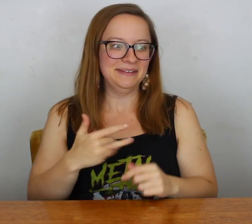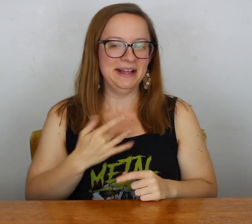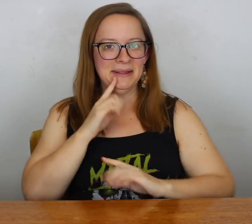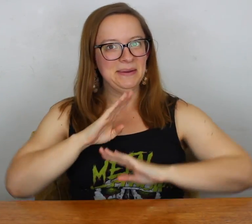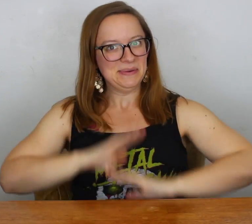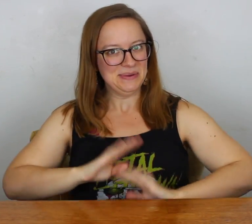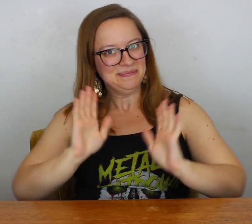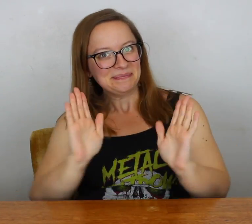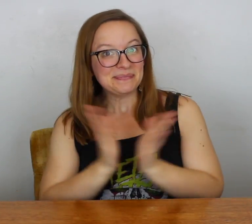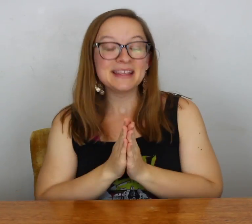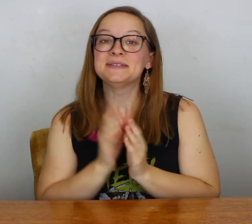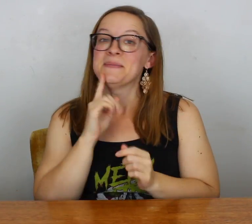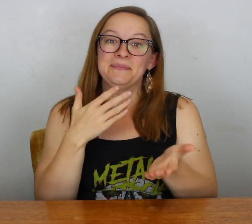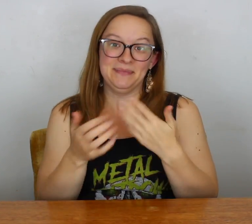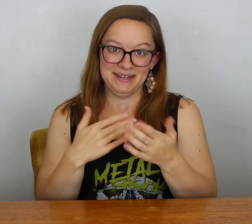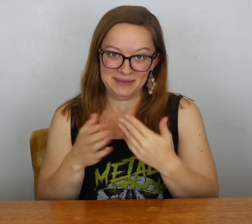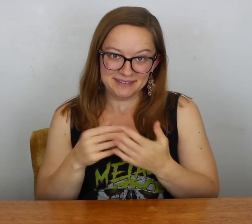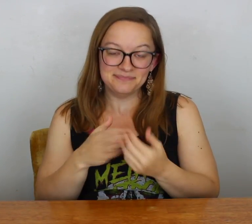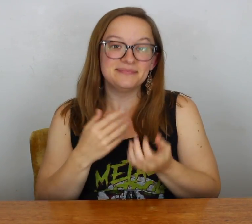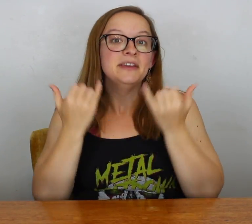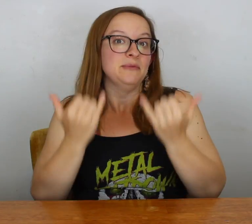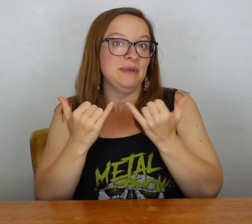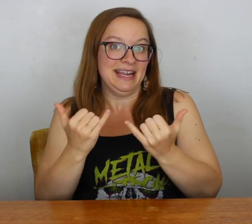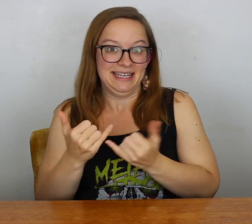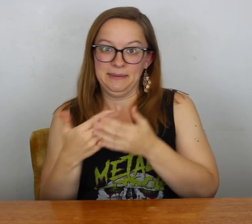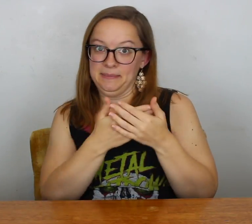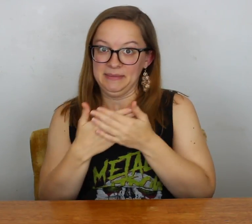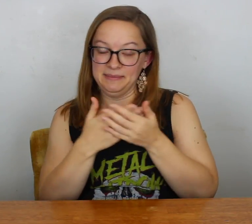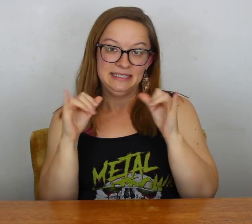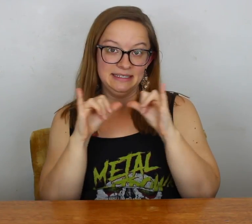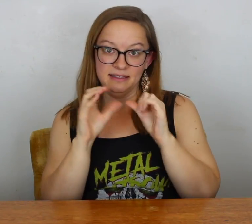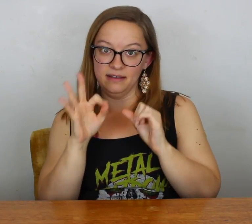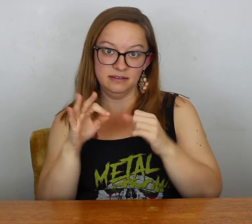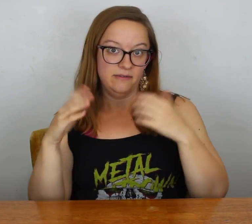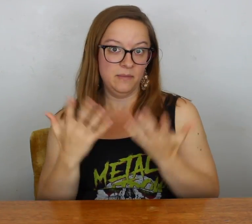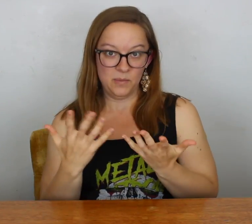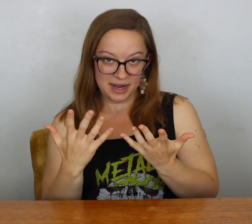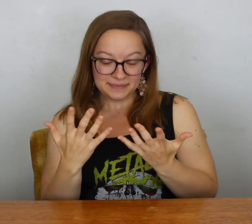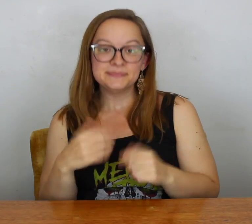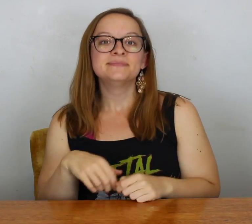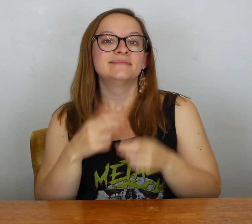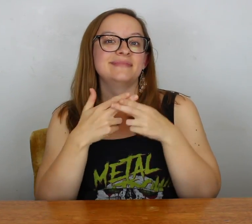So that makes me feel a little bit better. Anyways, right now the baby is the size of